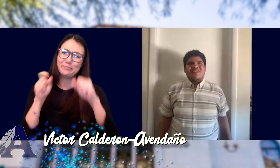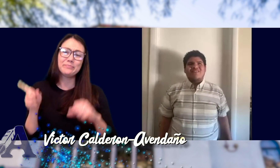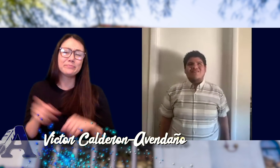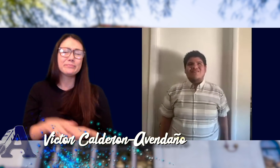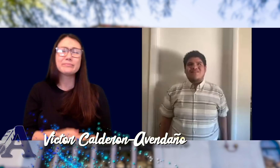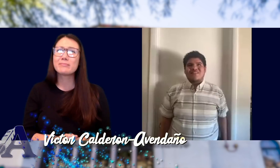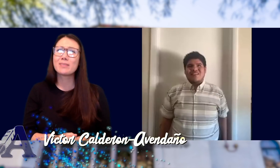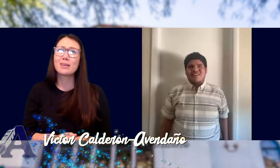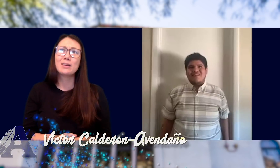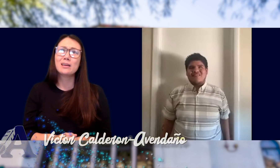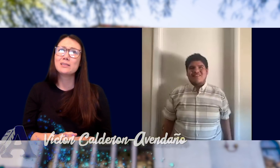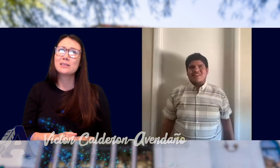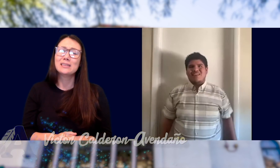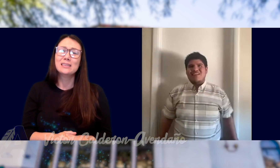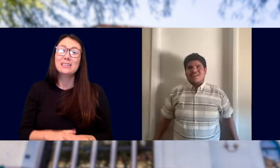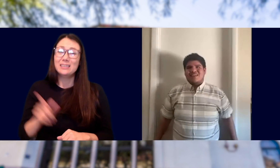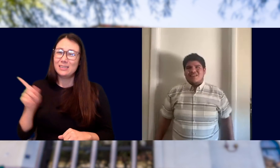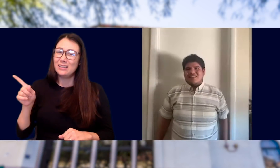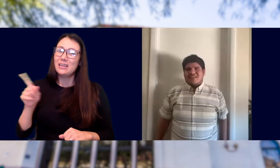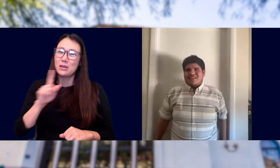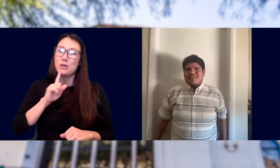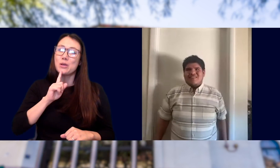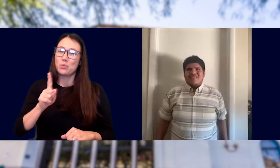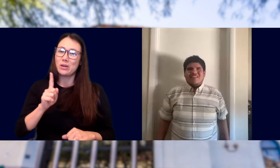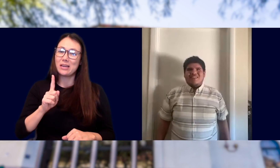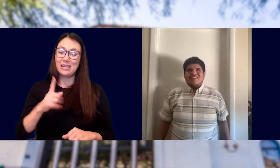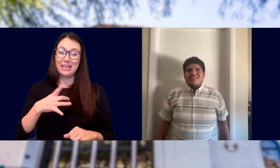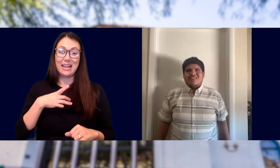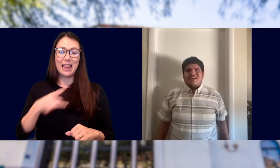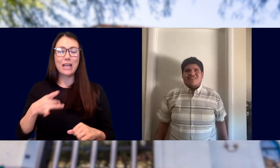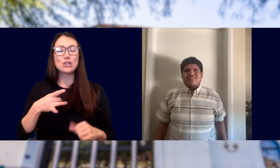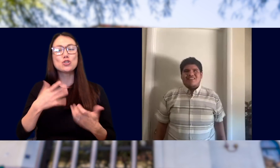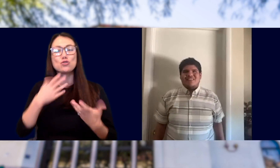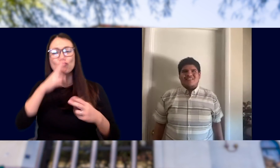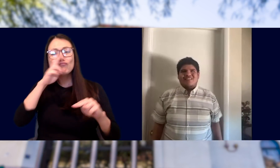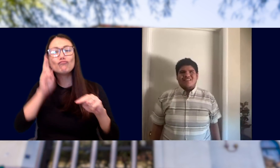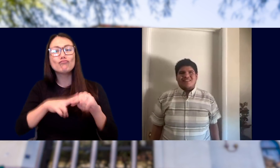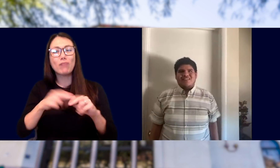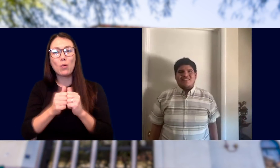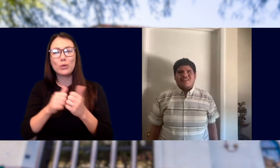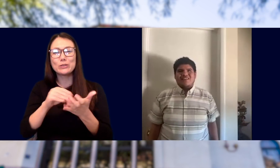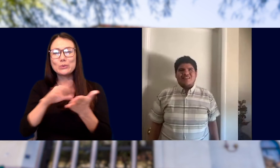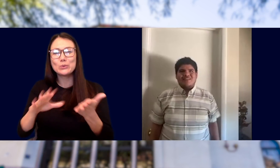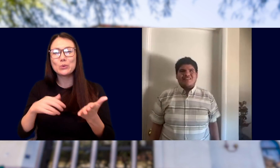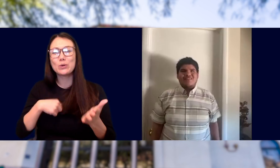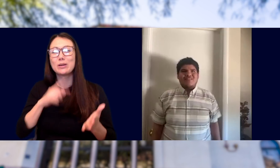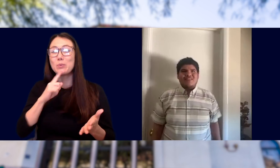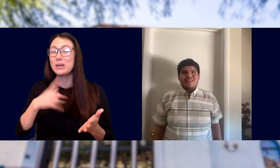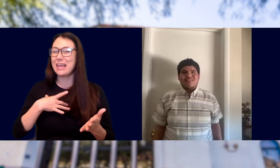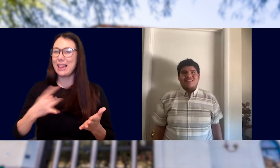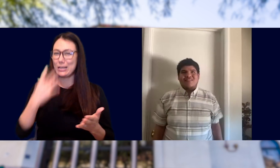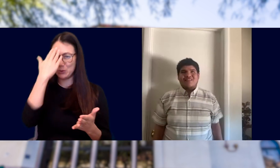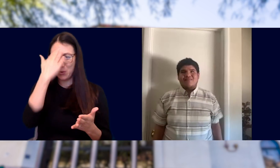HE REALLY DOES LIKE TO HAVE FUN WITH HIS STUDENTS AND HE LIKES TO REALLY GET TO KNOW THEM